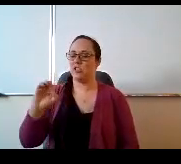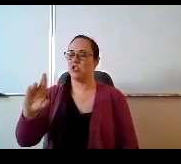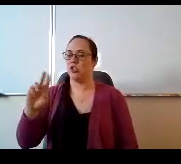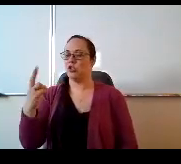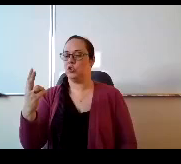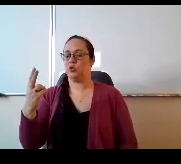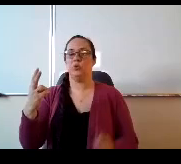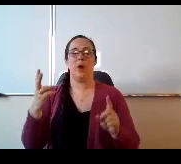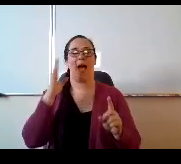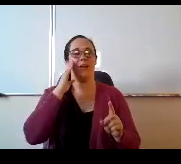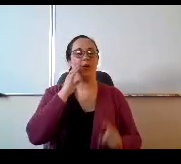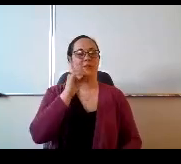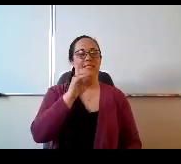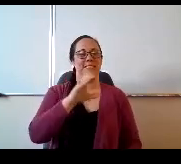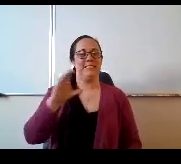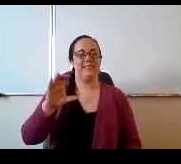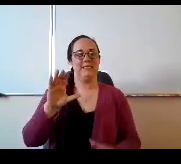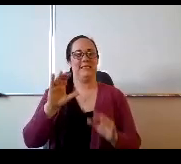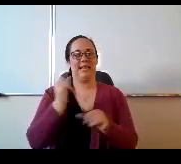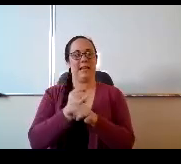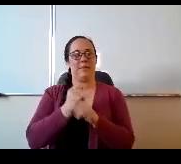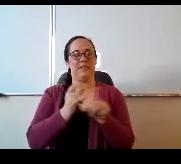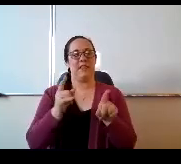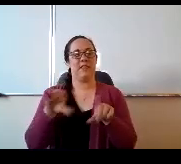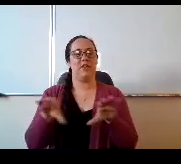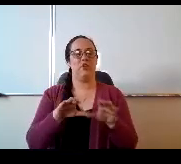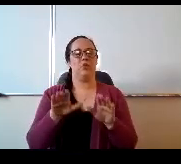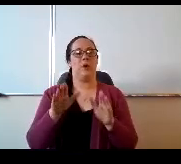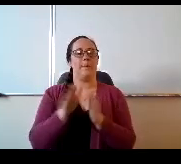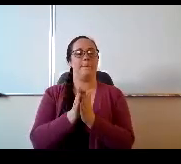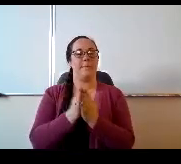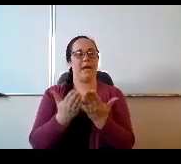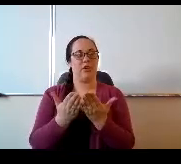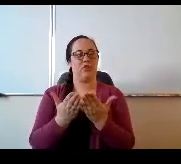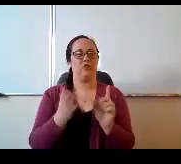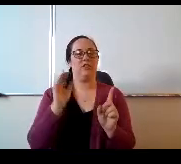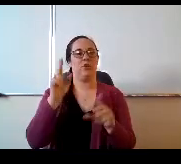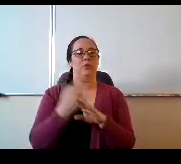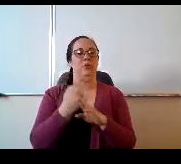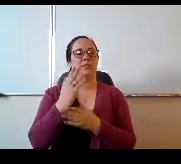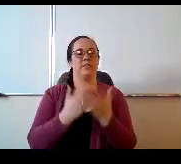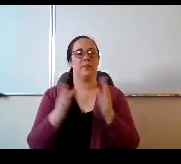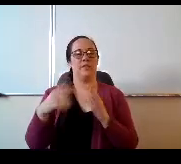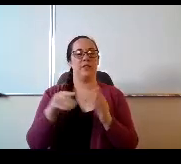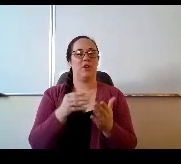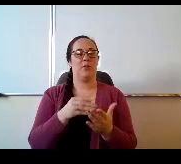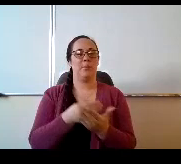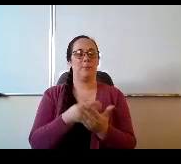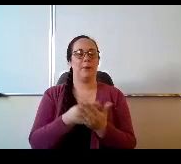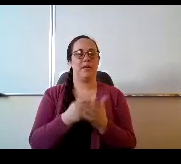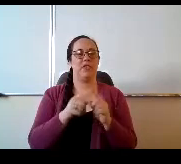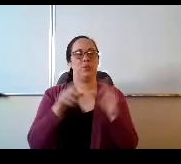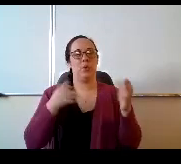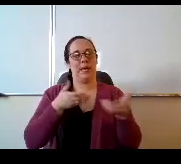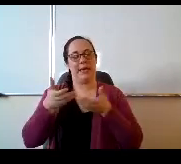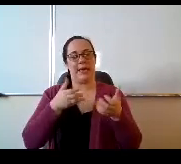they do strength binders and they're going to be using some of their money. To engage with their students on strength finders.